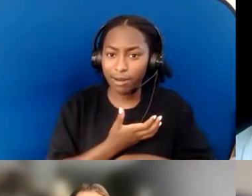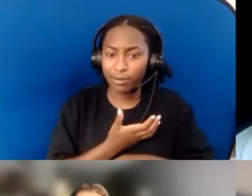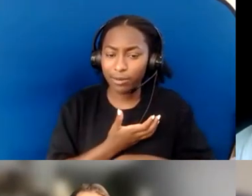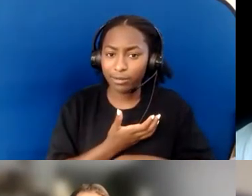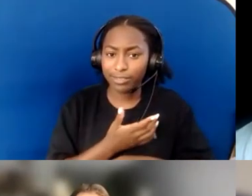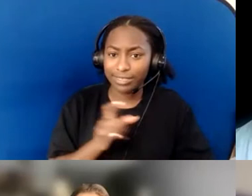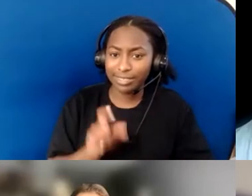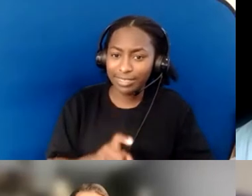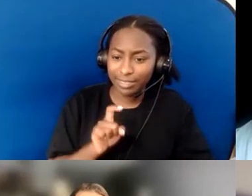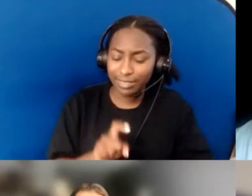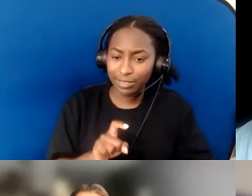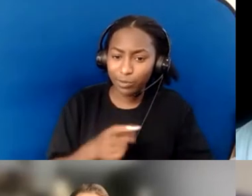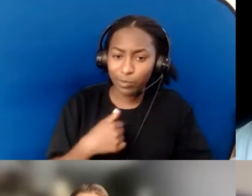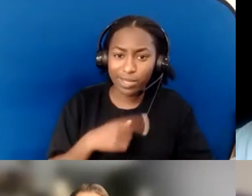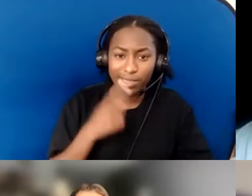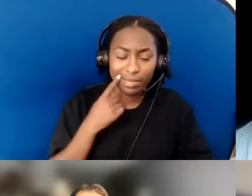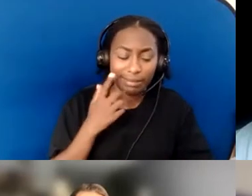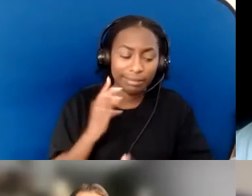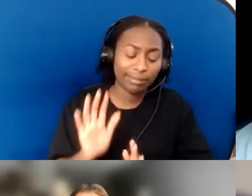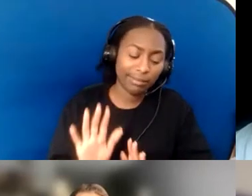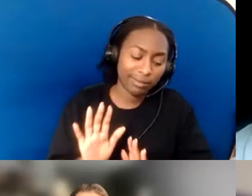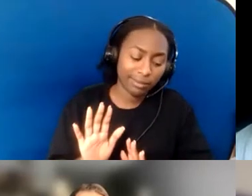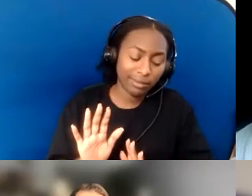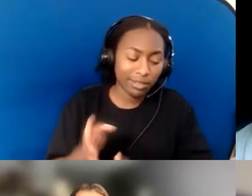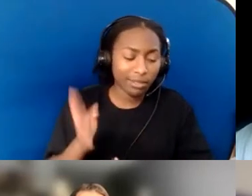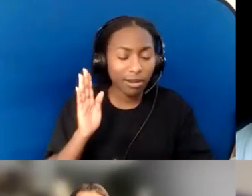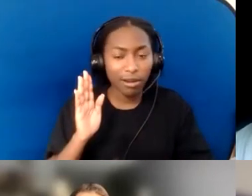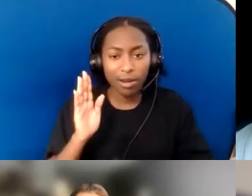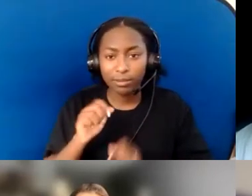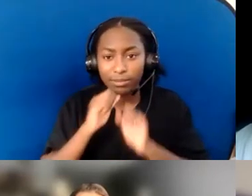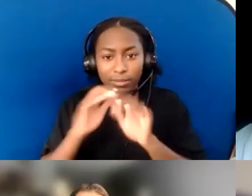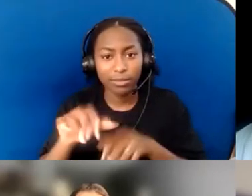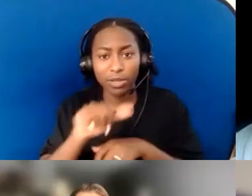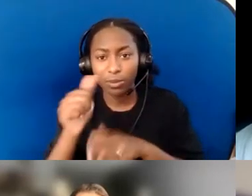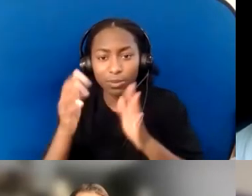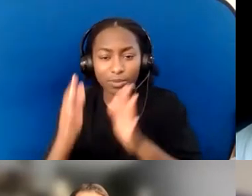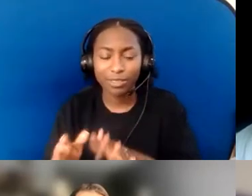in other people's hearts and that, perhaps, if you can allow them to share